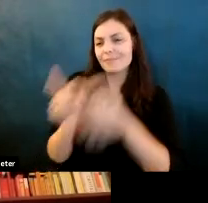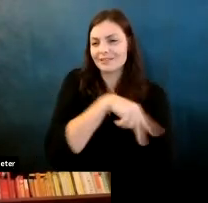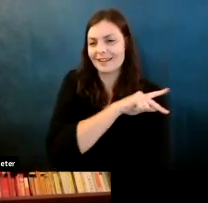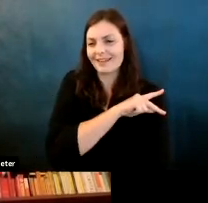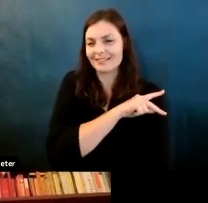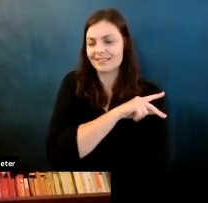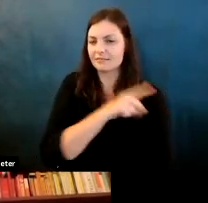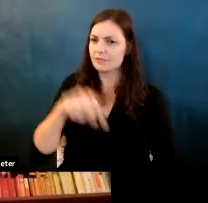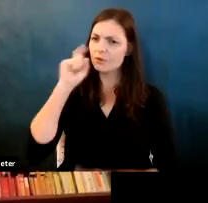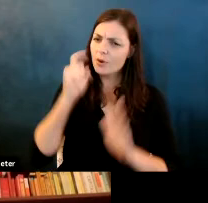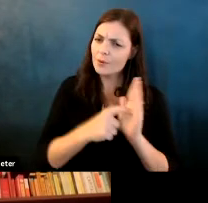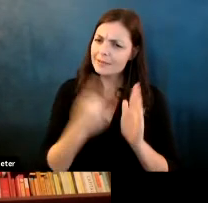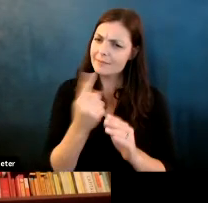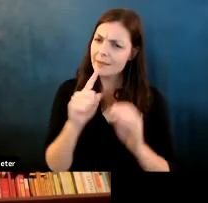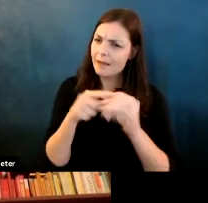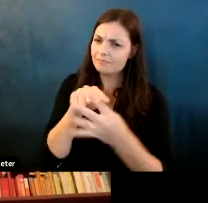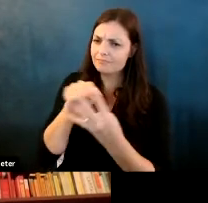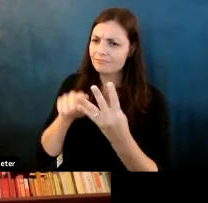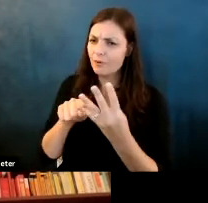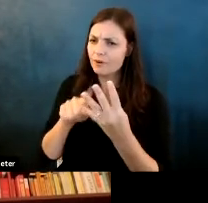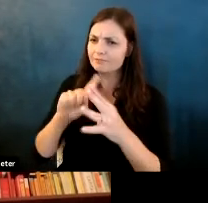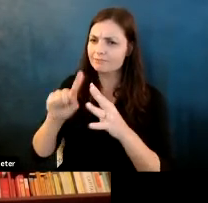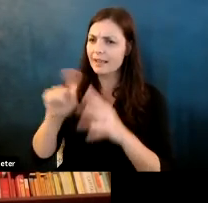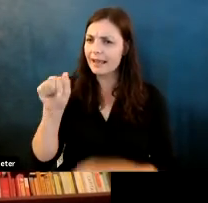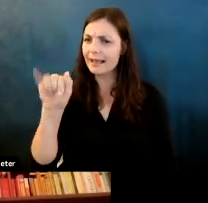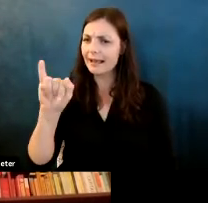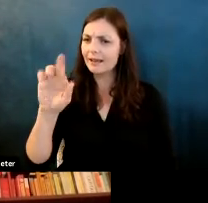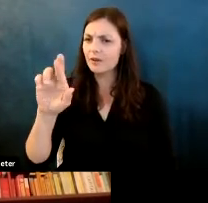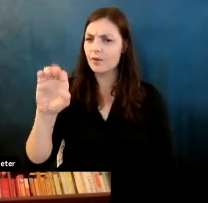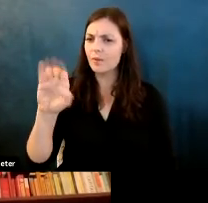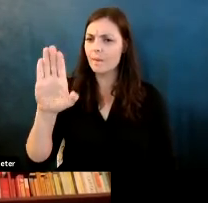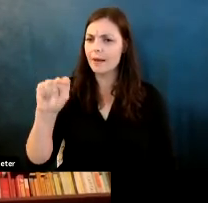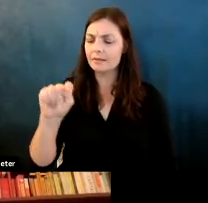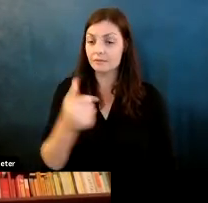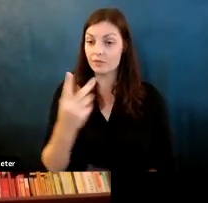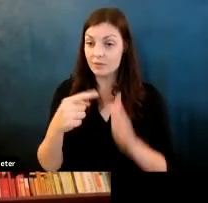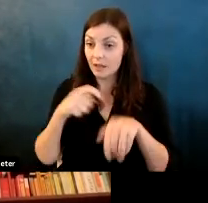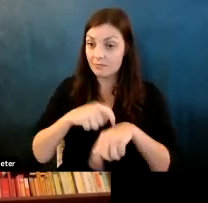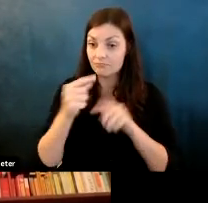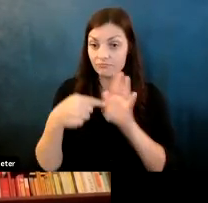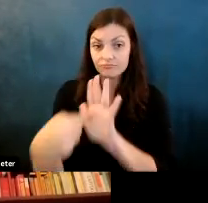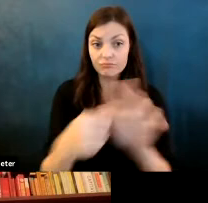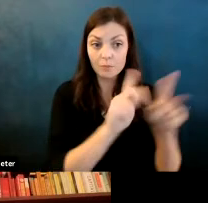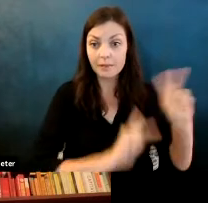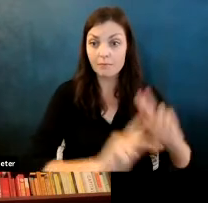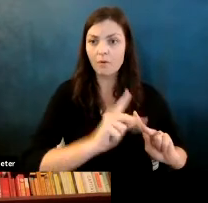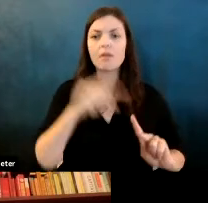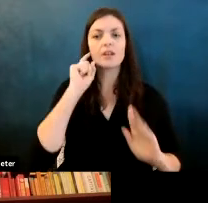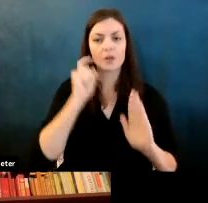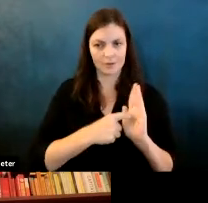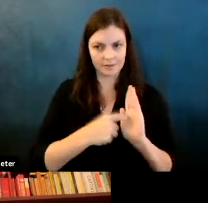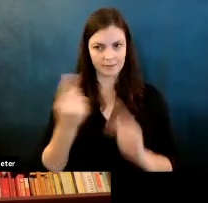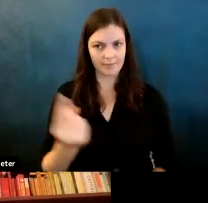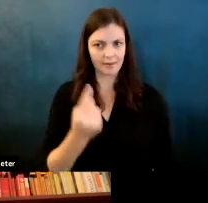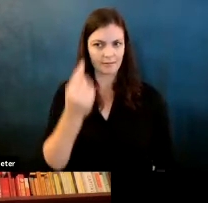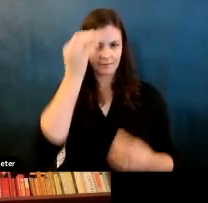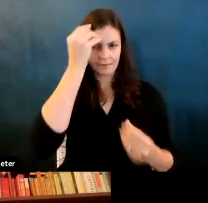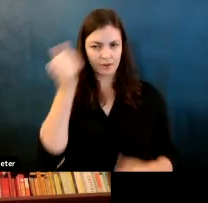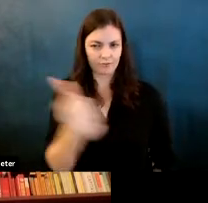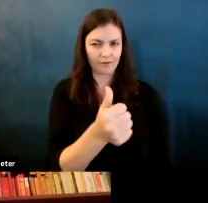Martin Wattenberg: Did you notice anything about these robots i'll mentioned that a couple of times when we showed people this they did have something they noticed think about that for a moment next slide.